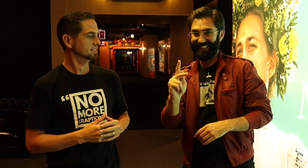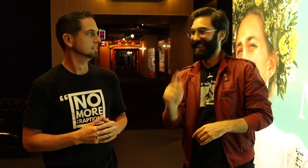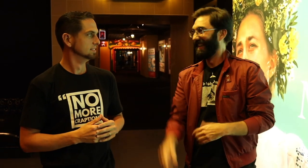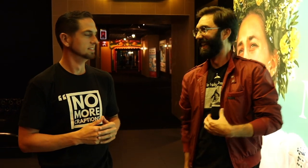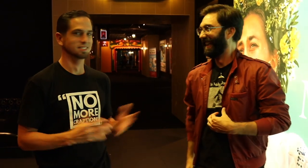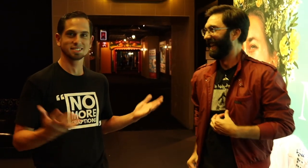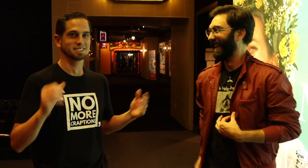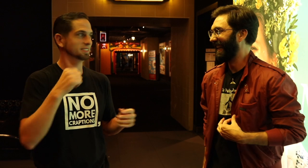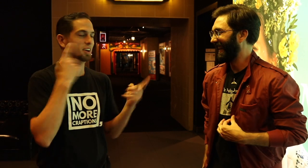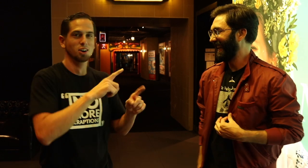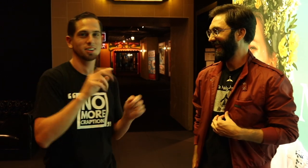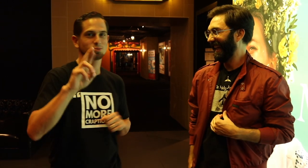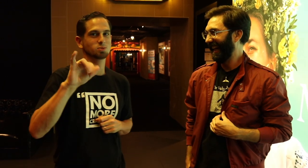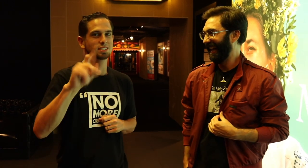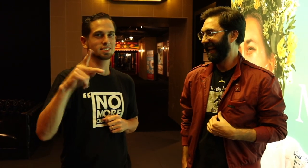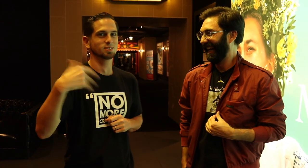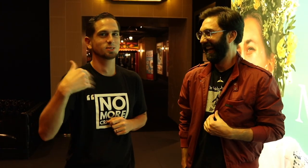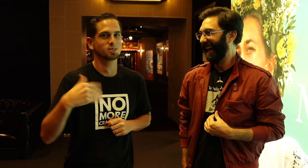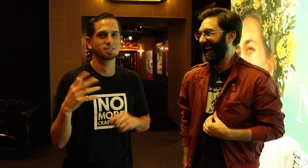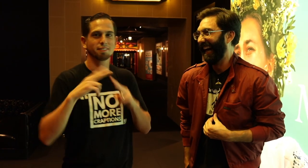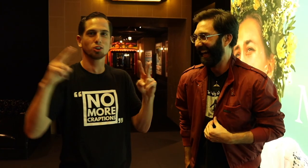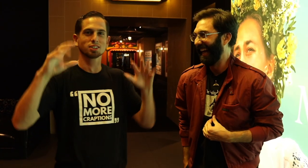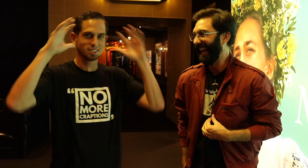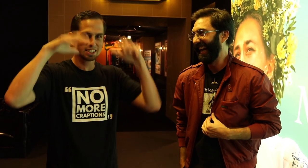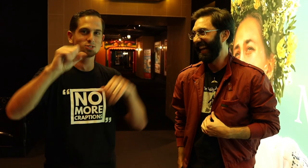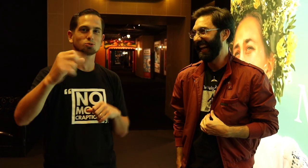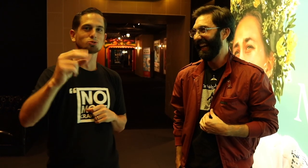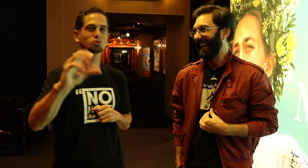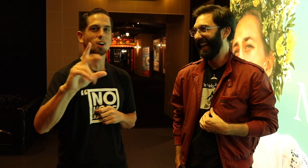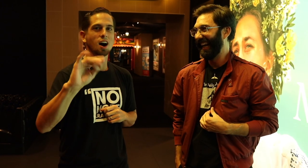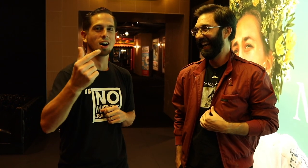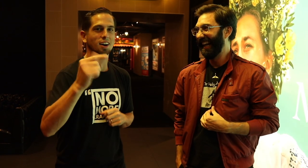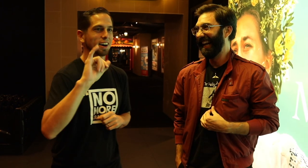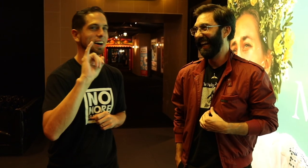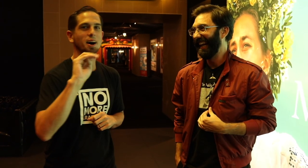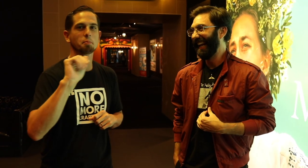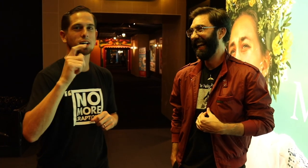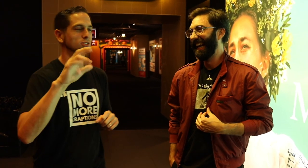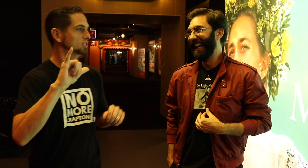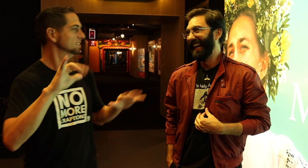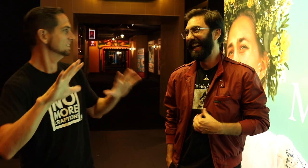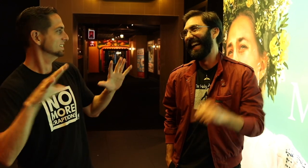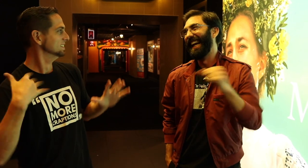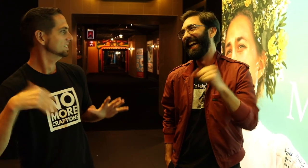Yeah, I agree. There's a significant risk in watching the film. There is some very shocking imagery. Yeah!